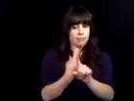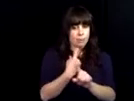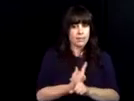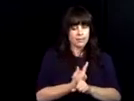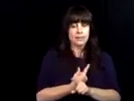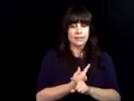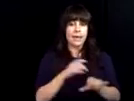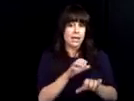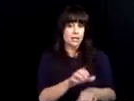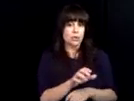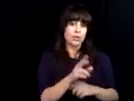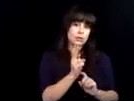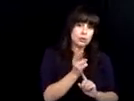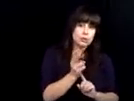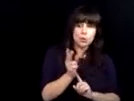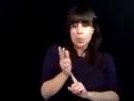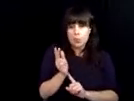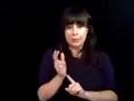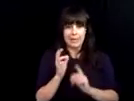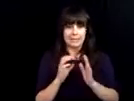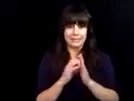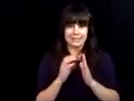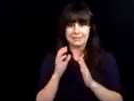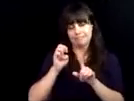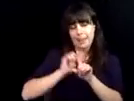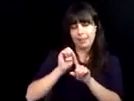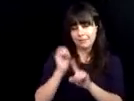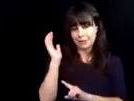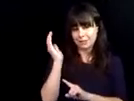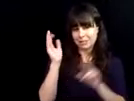interviewing techniques, presenting myself positively on Zoom and